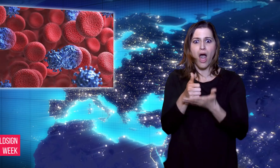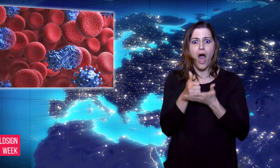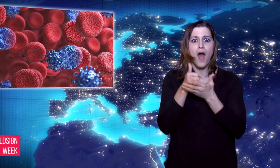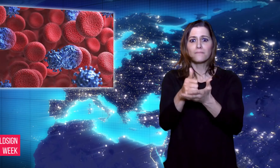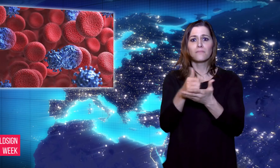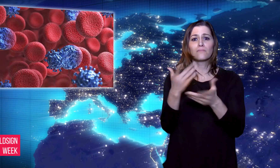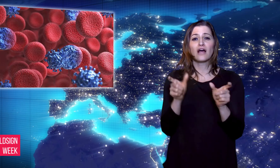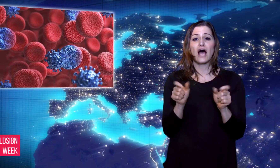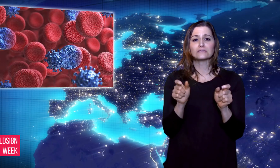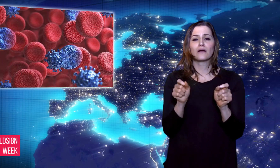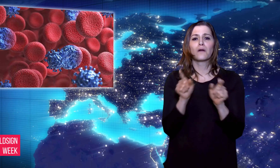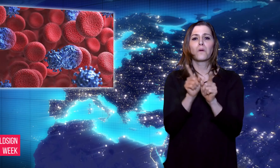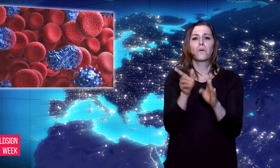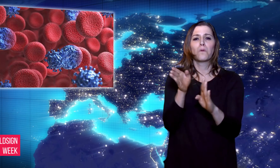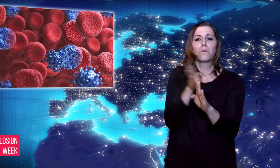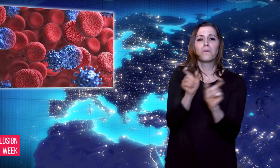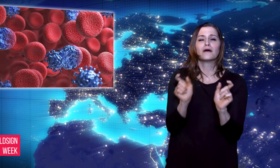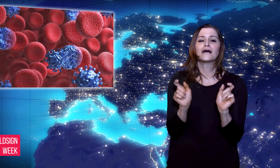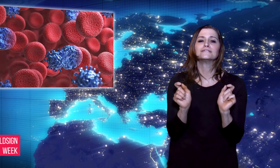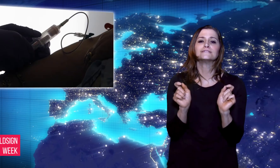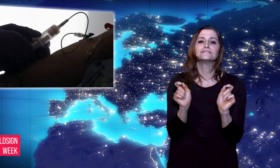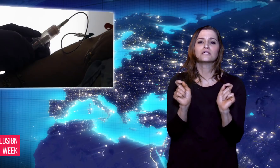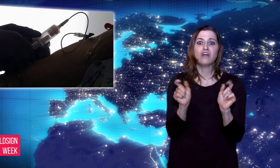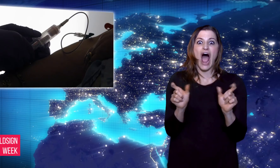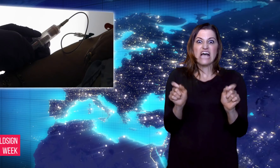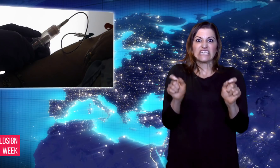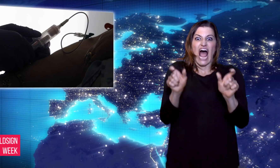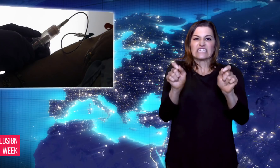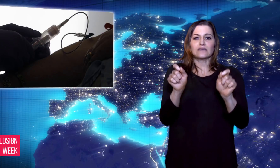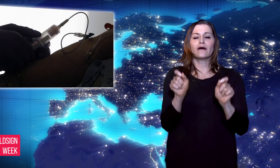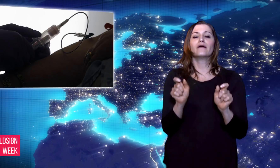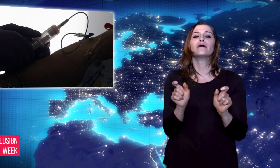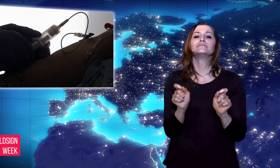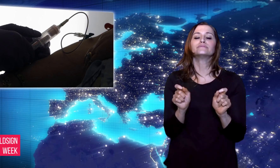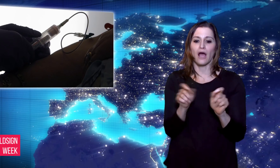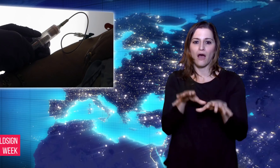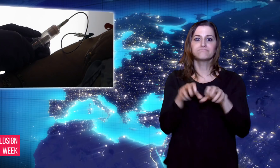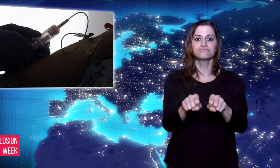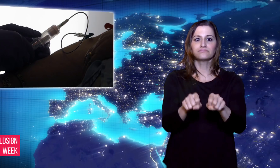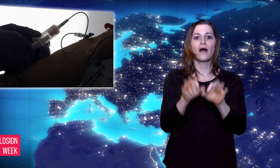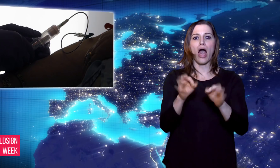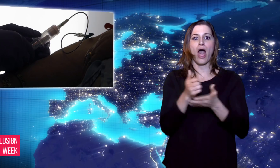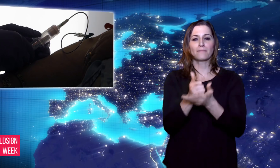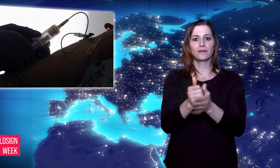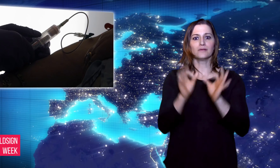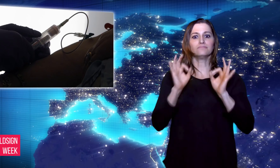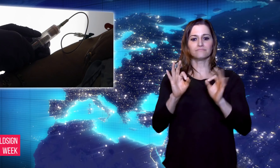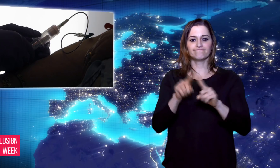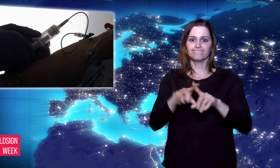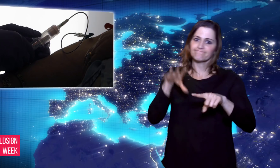determine its effectiveness. A